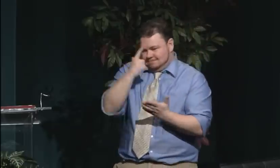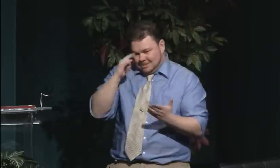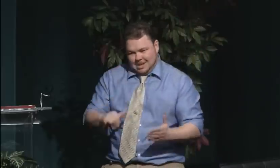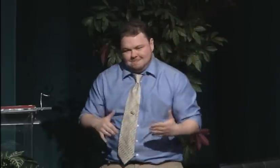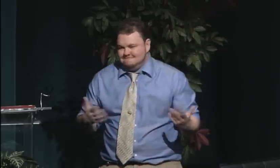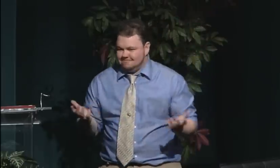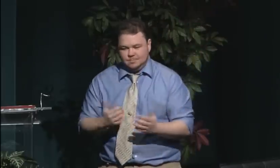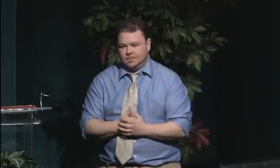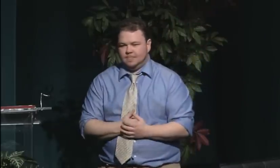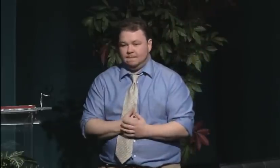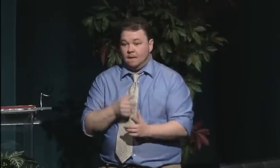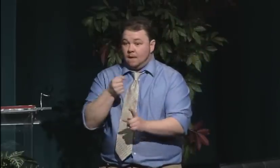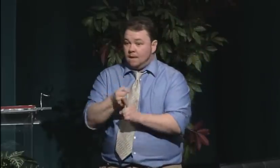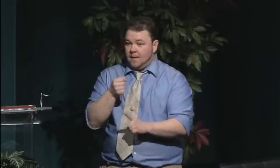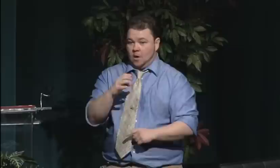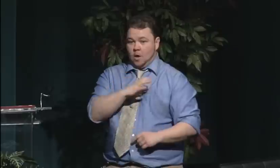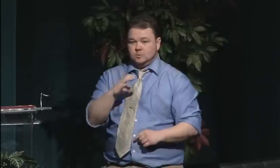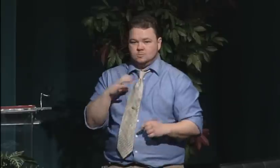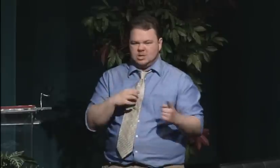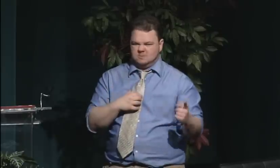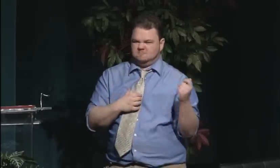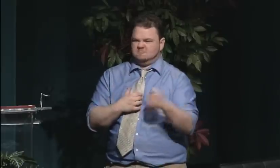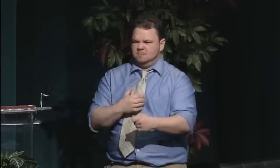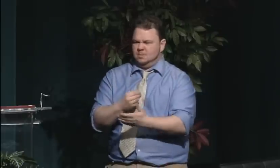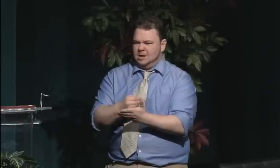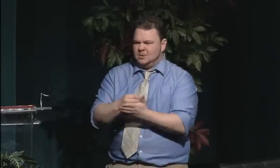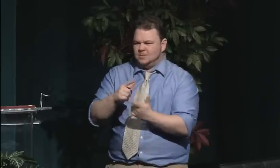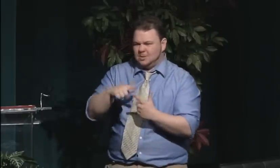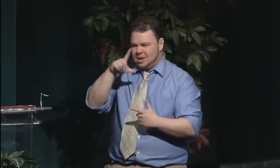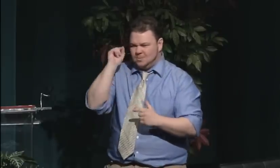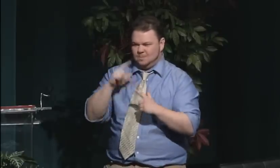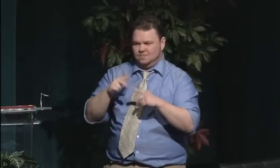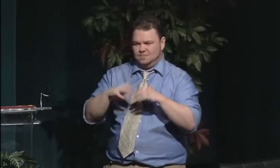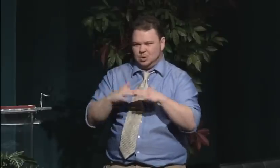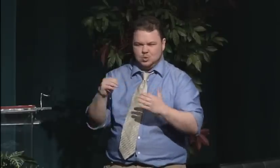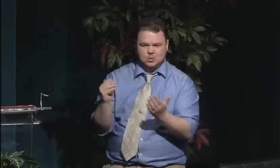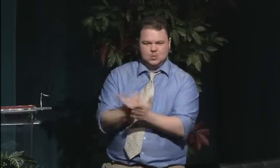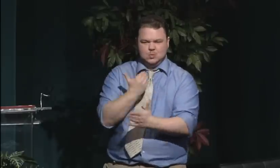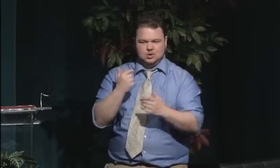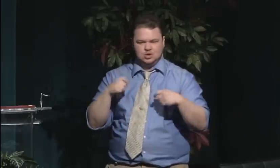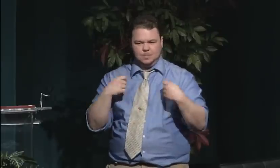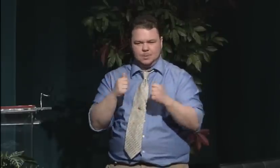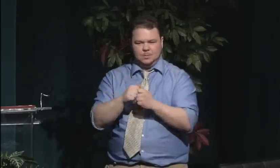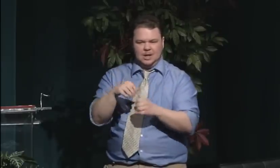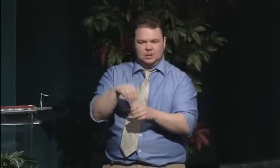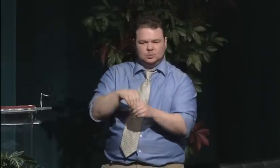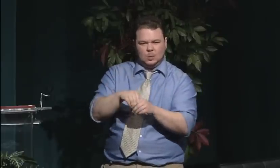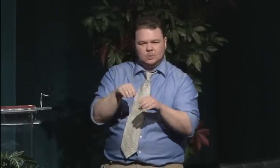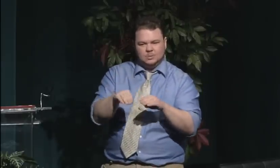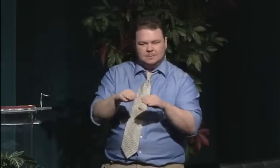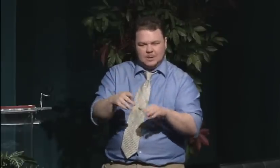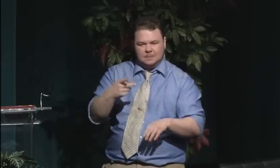This was back in the 1880s.